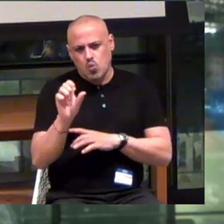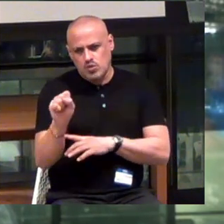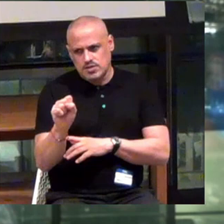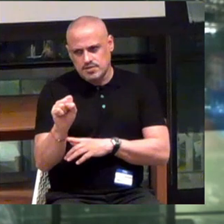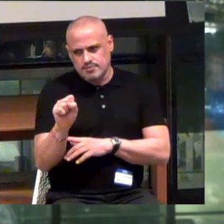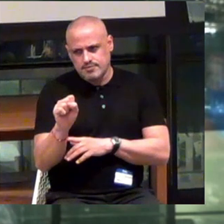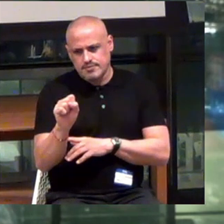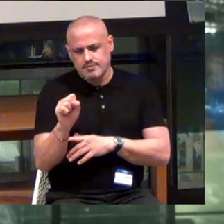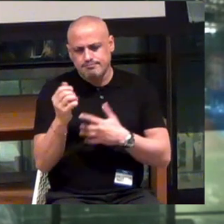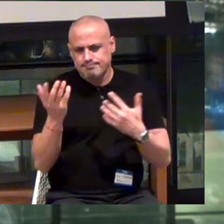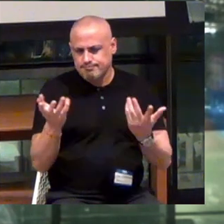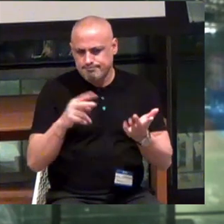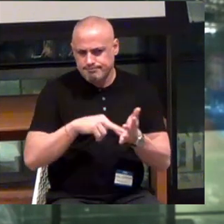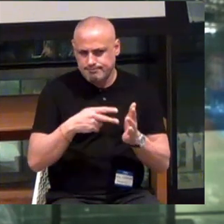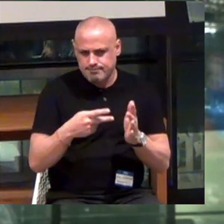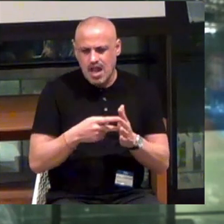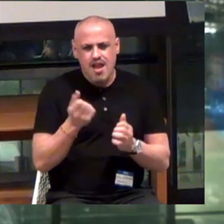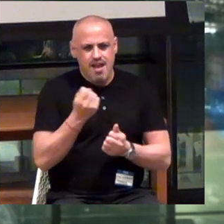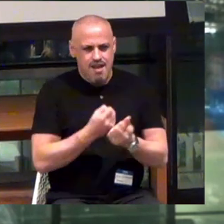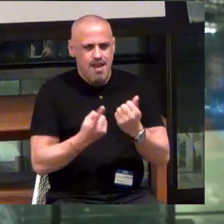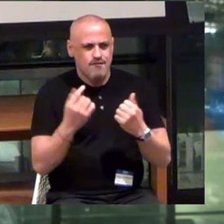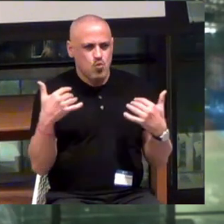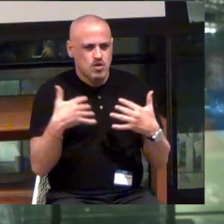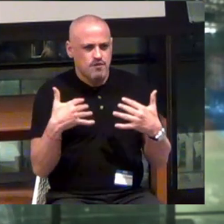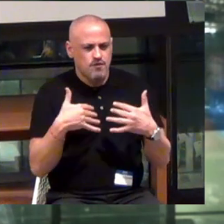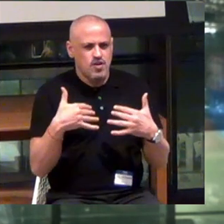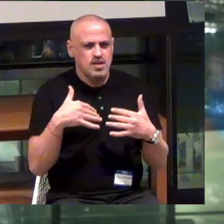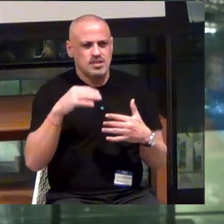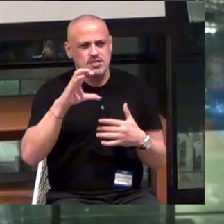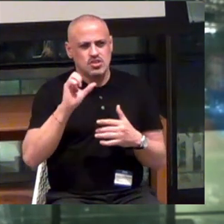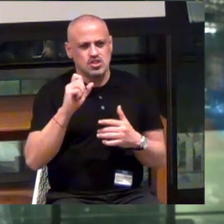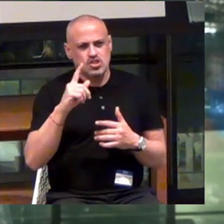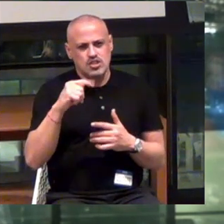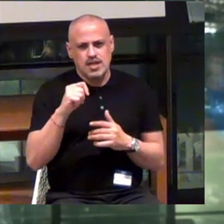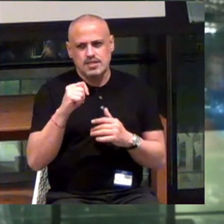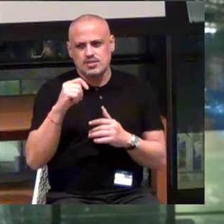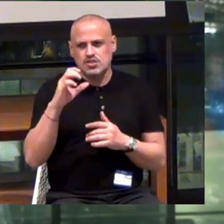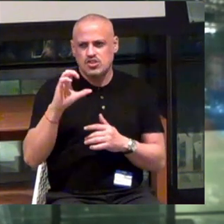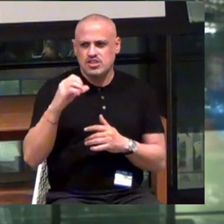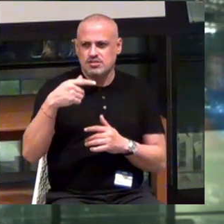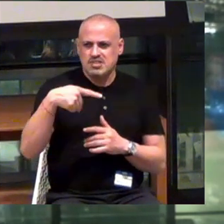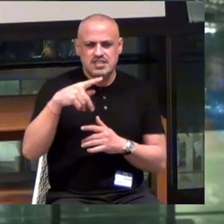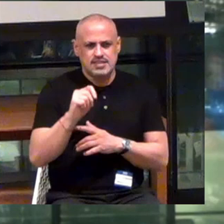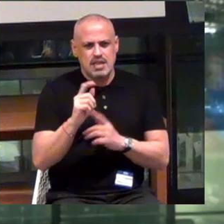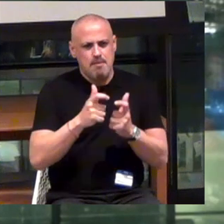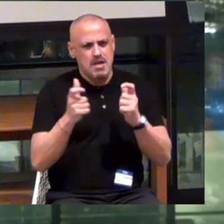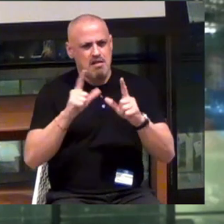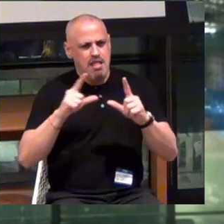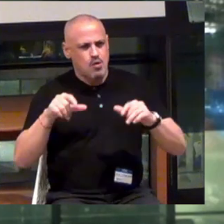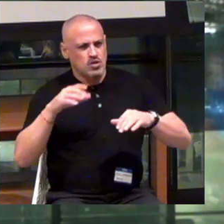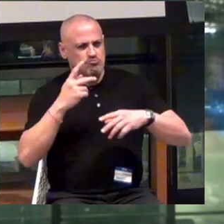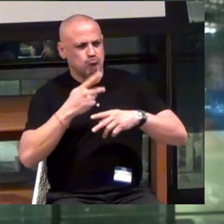So everybody is afraid of ChatGPT, and these large language processors, but they actually